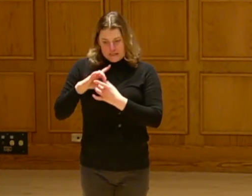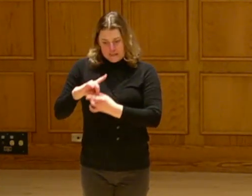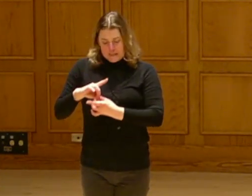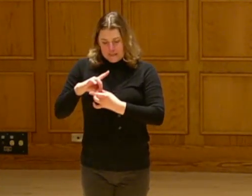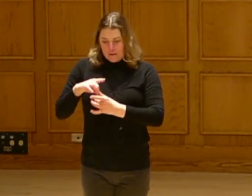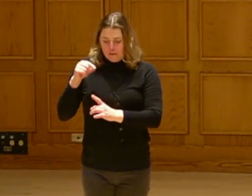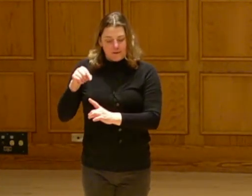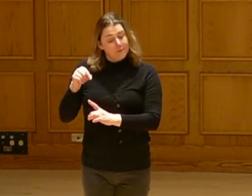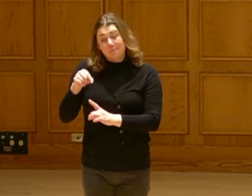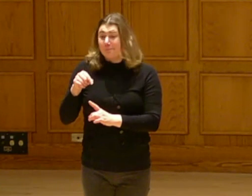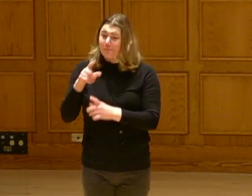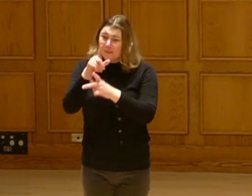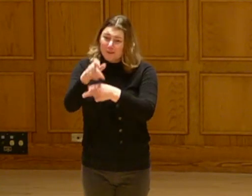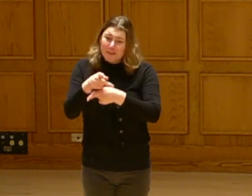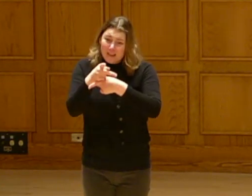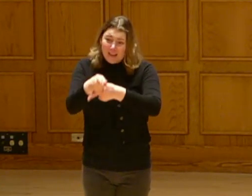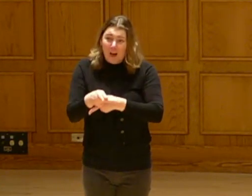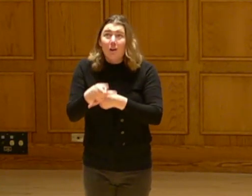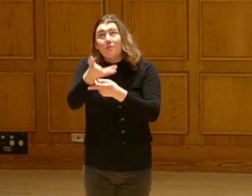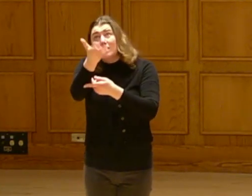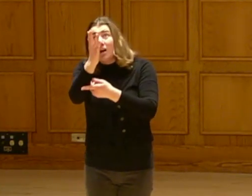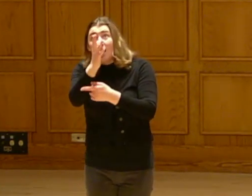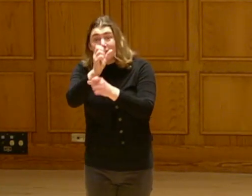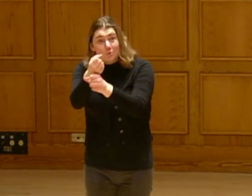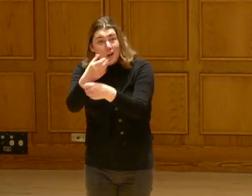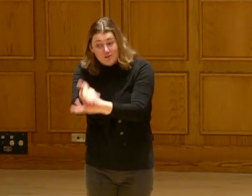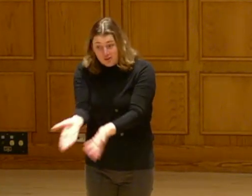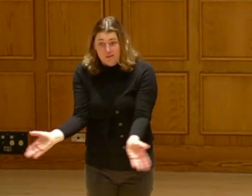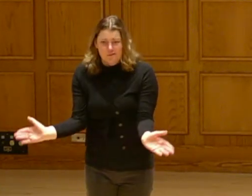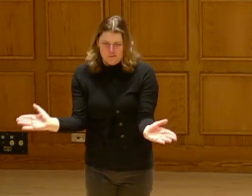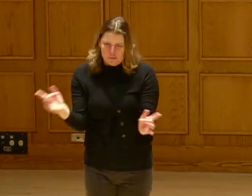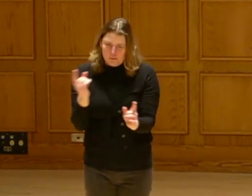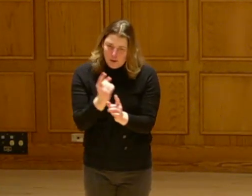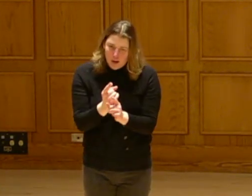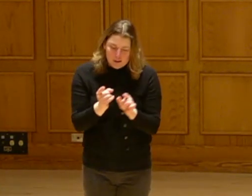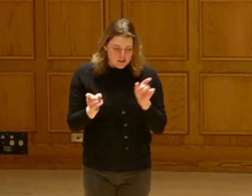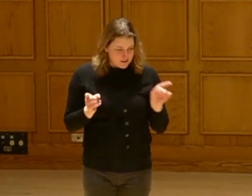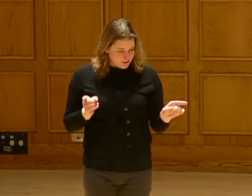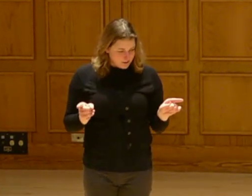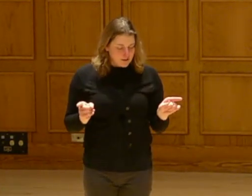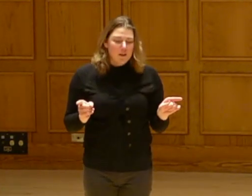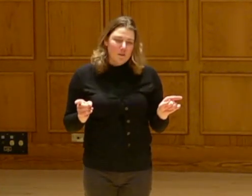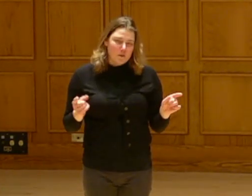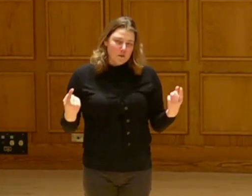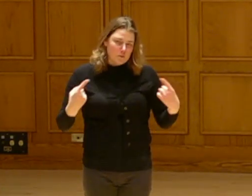On the faith side as a Christian, it tugs at me we need to take care of God's creation; right?